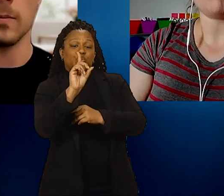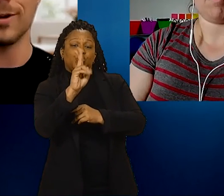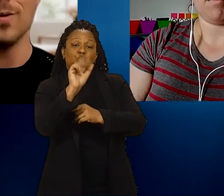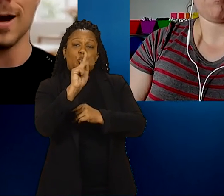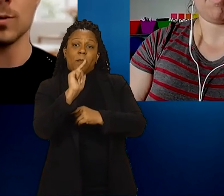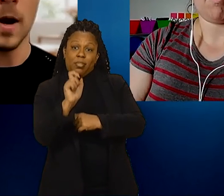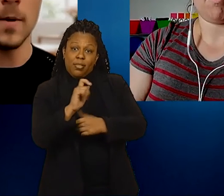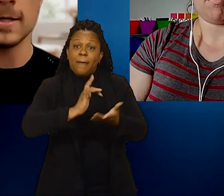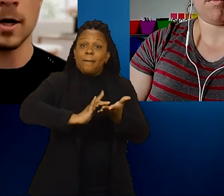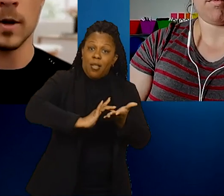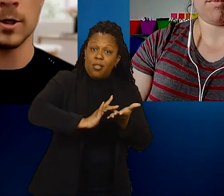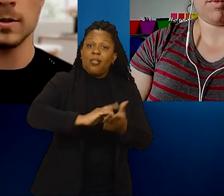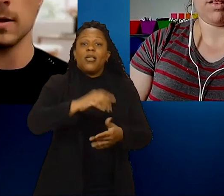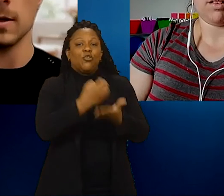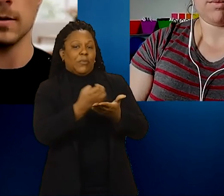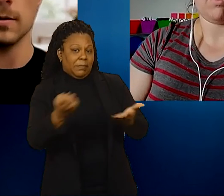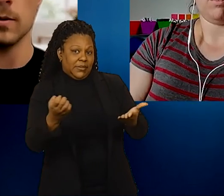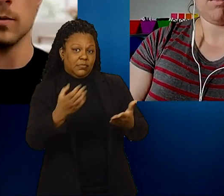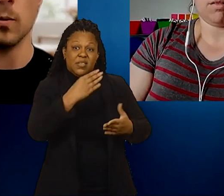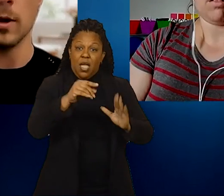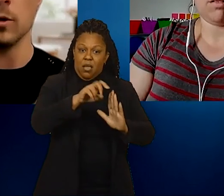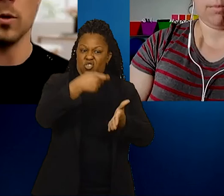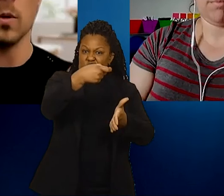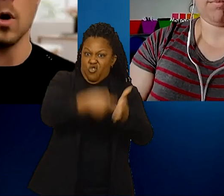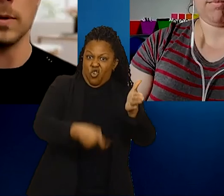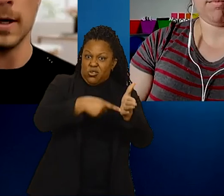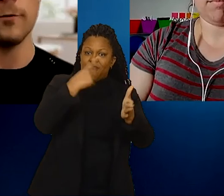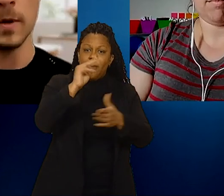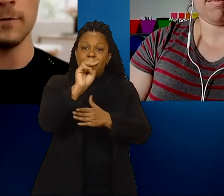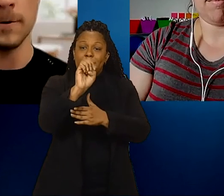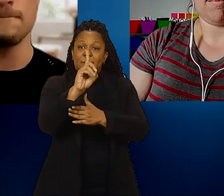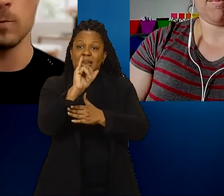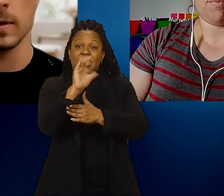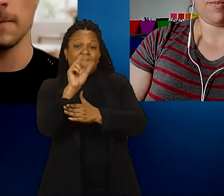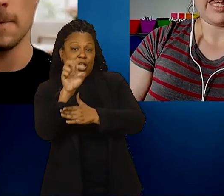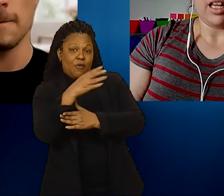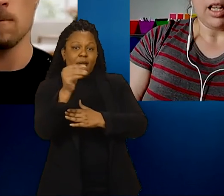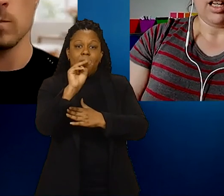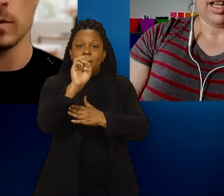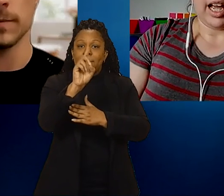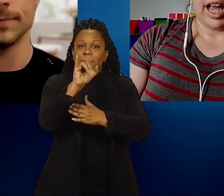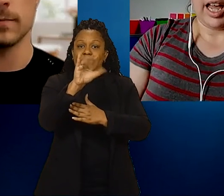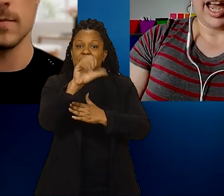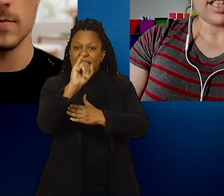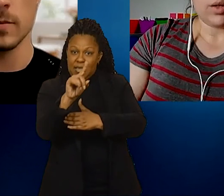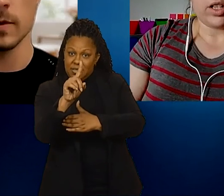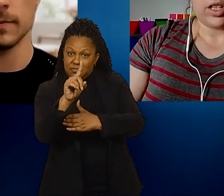Can we ask why you asked that question and what you hope to get from the Governor? Yeah. I asked that question